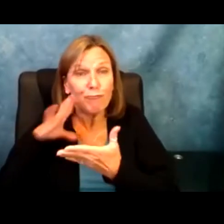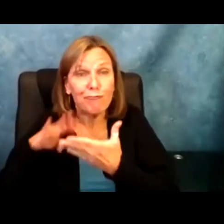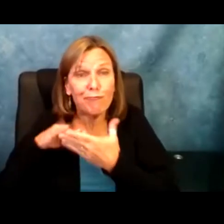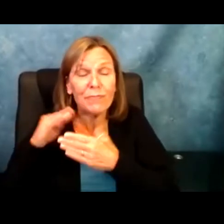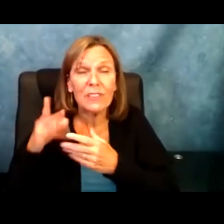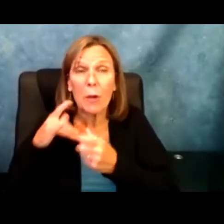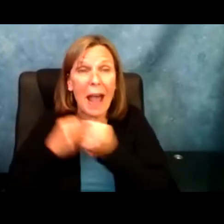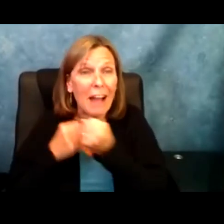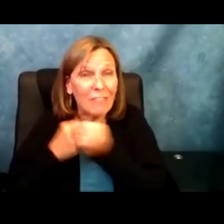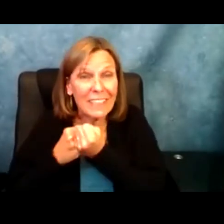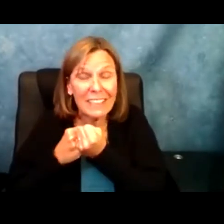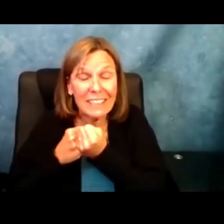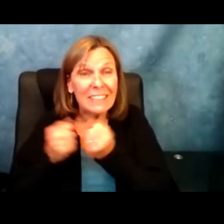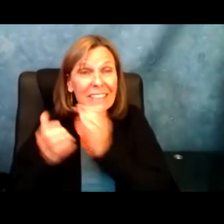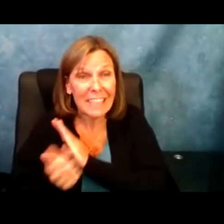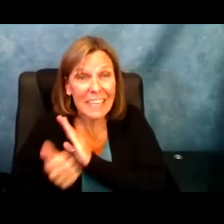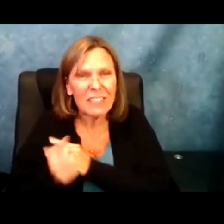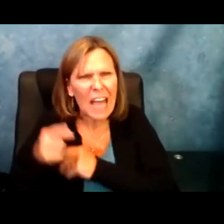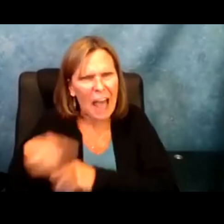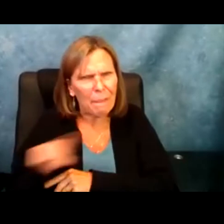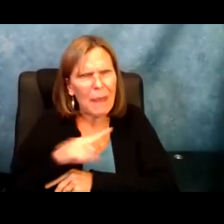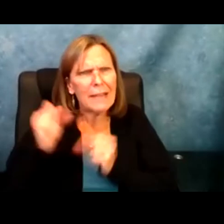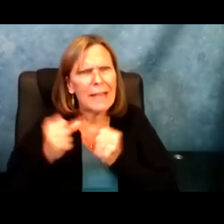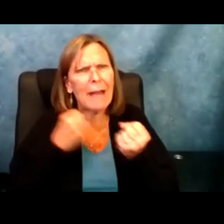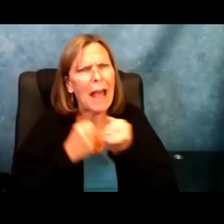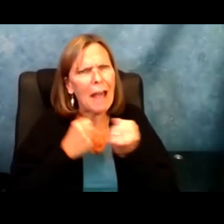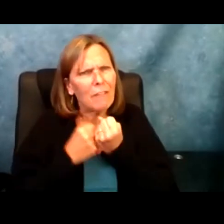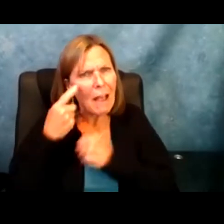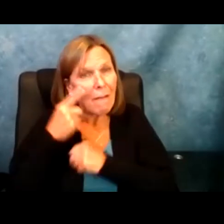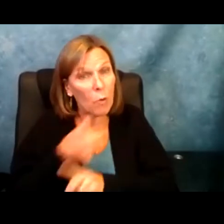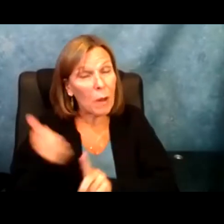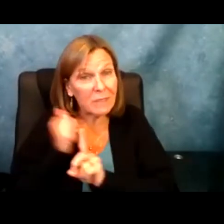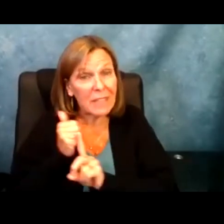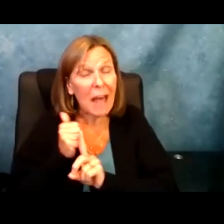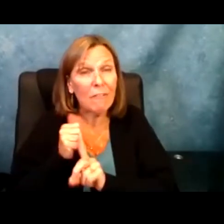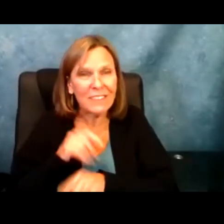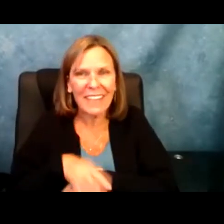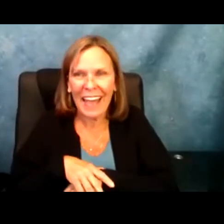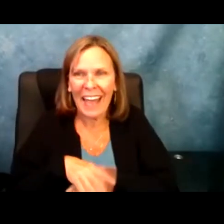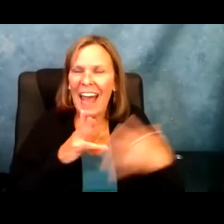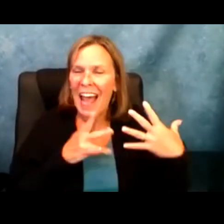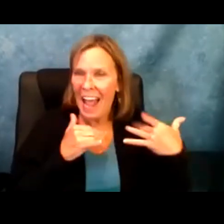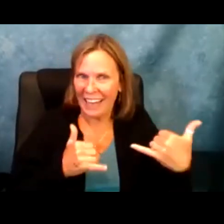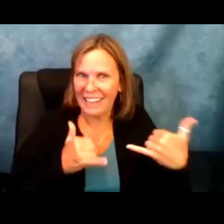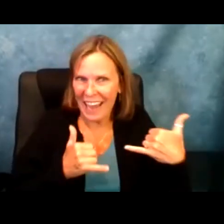to have the youth that have gone through some advocacy skills and strategies and are able to